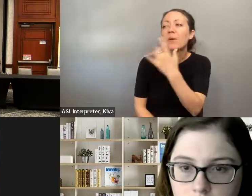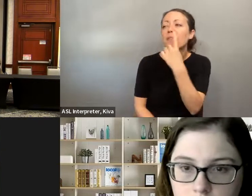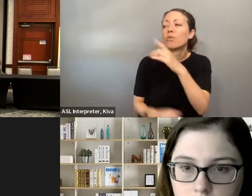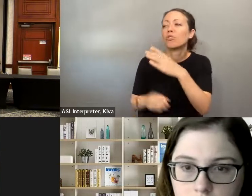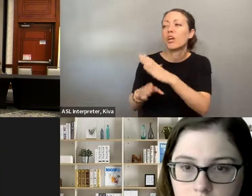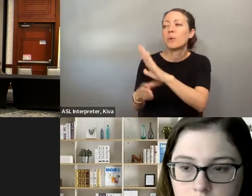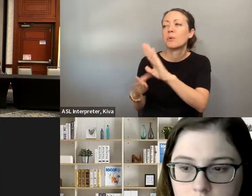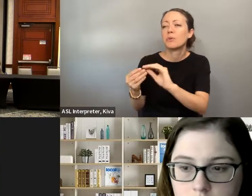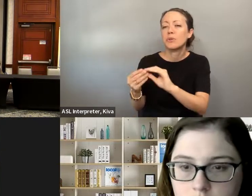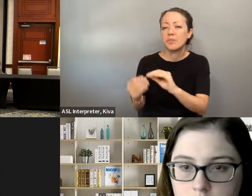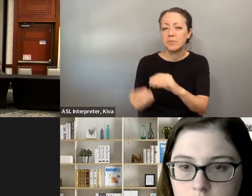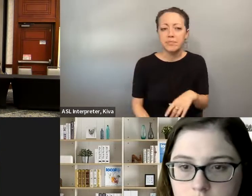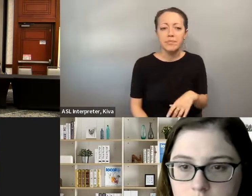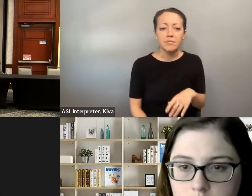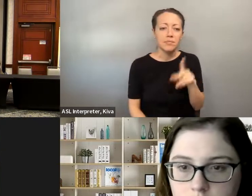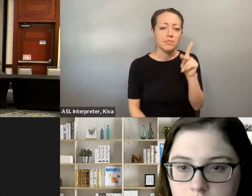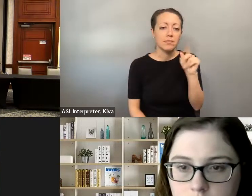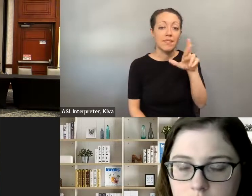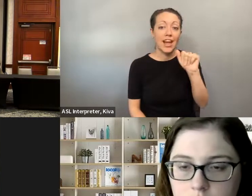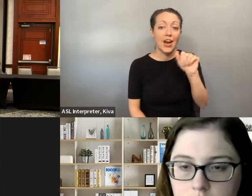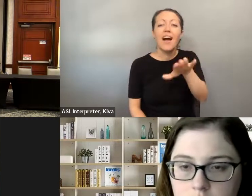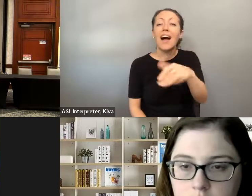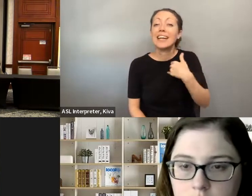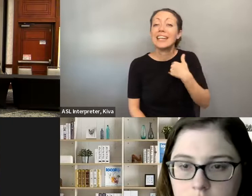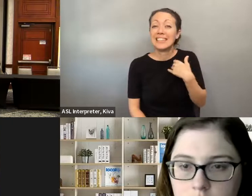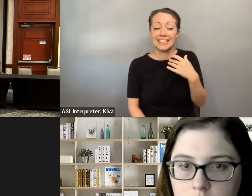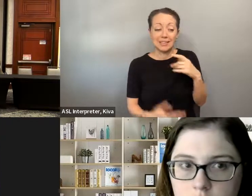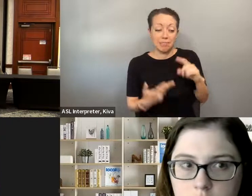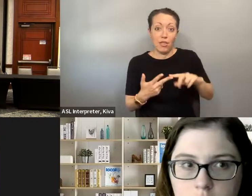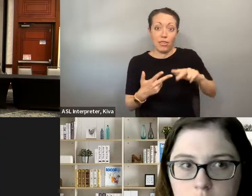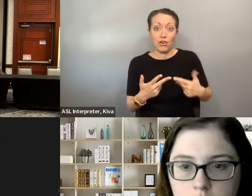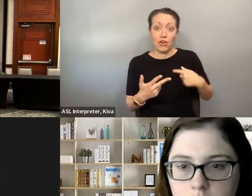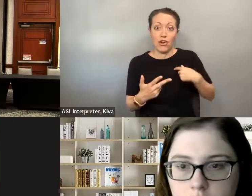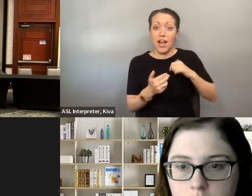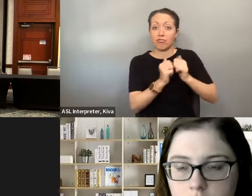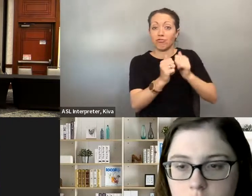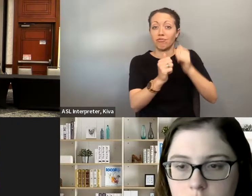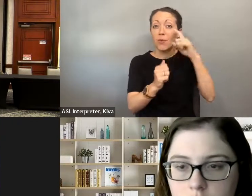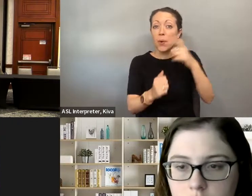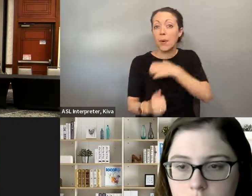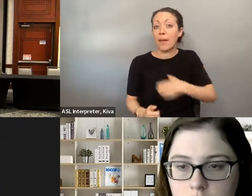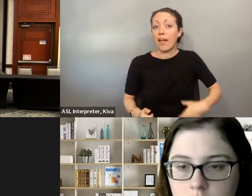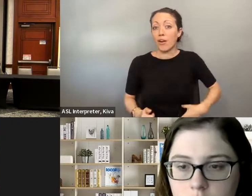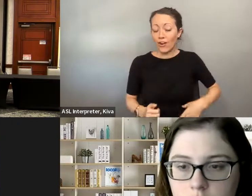come up with, it's pretty slim . » Thank you for sharing that. one of that I had happened in my in my last race. When I ran familiar.